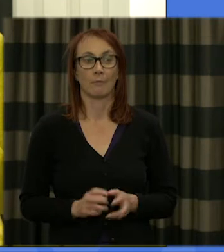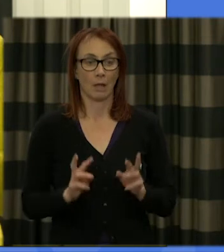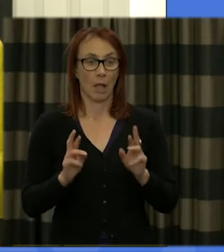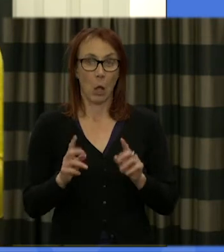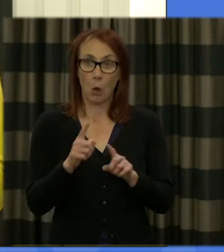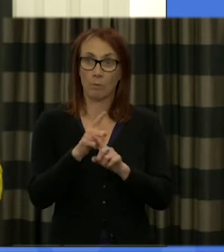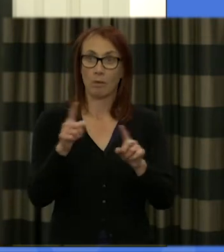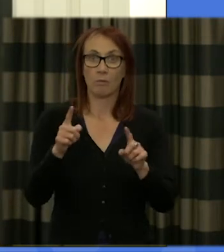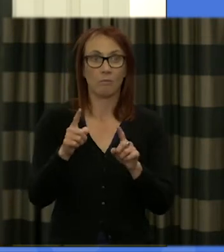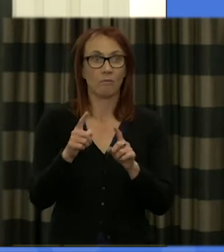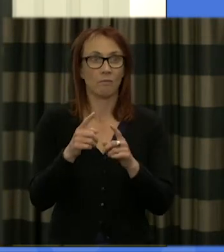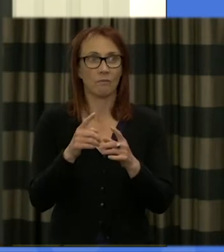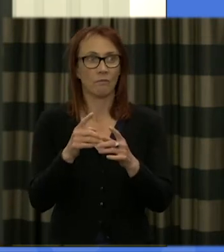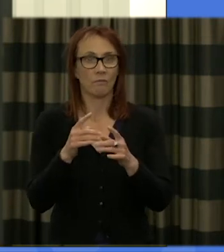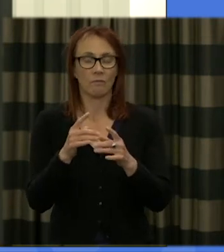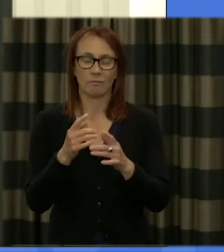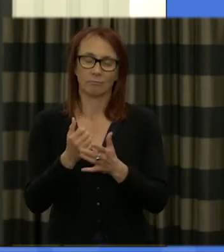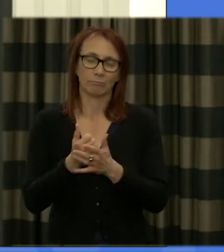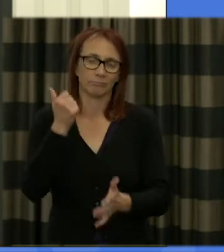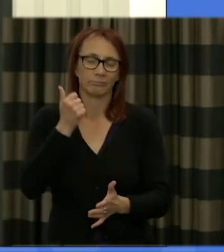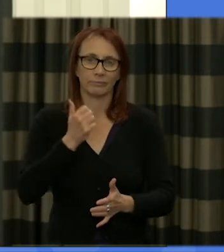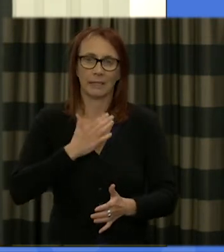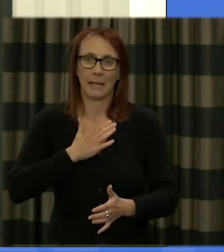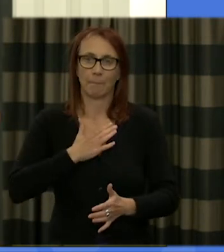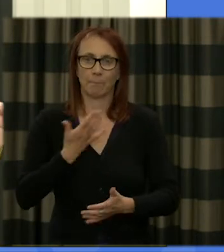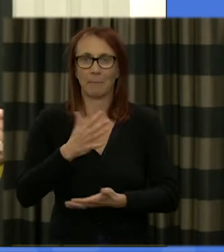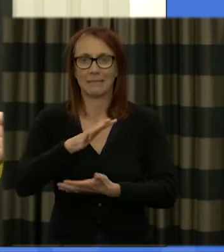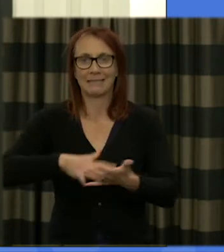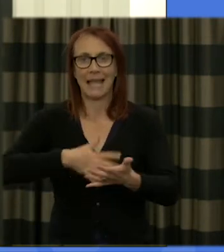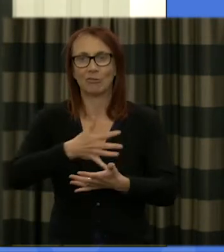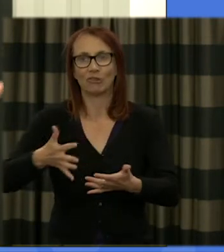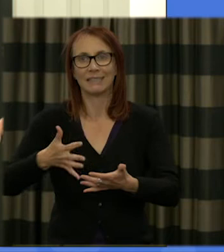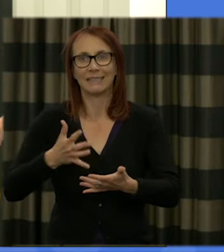a look at the fantastic members Diaries that are on the websites thank you to